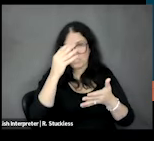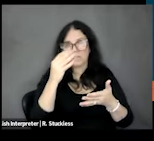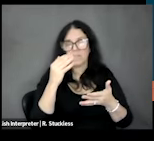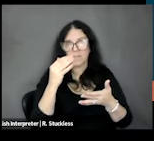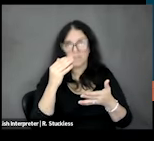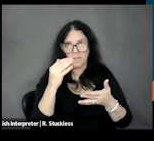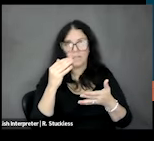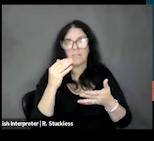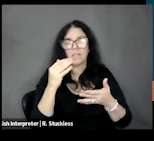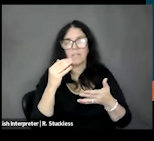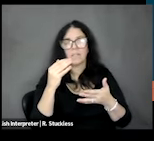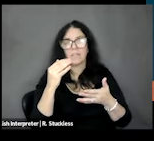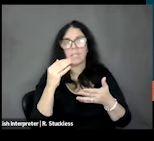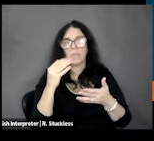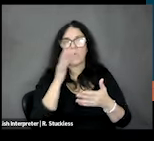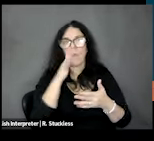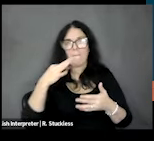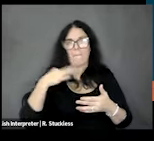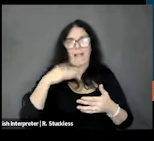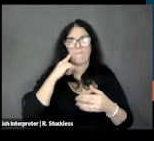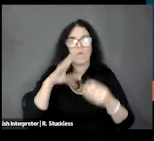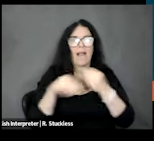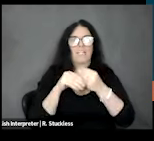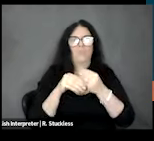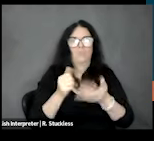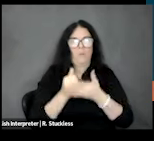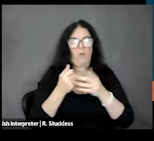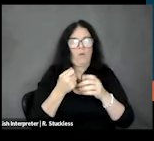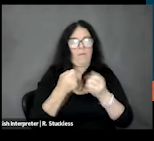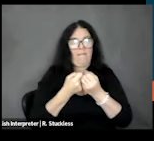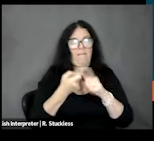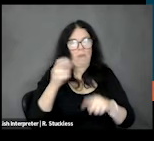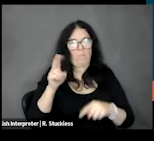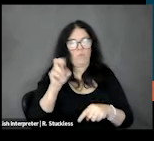and apply for additional support from USDA so that we can do things like psychometric testing